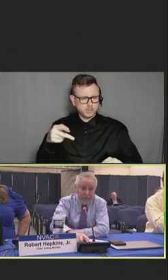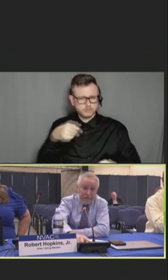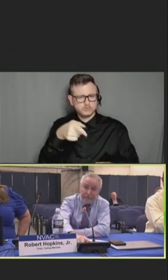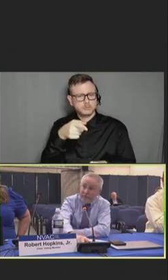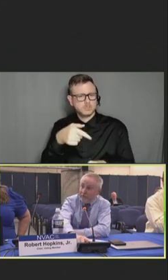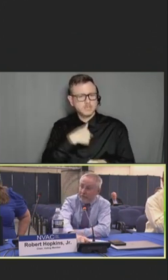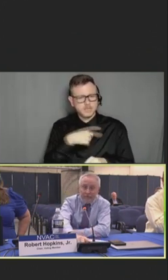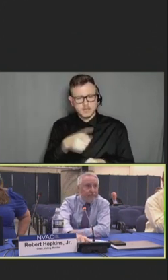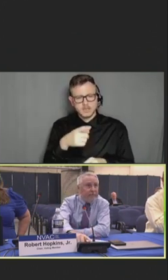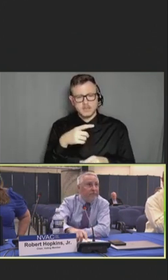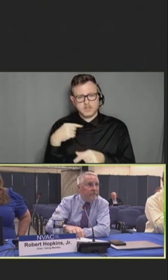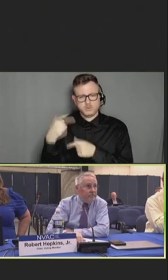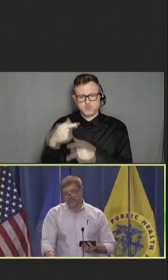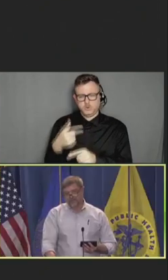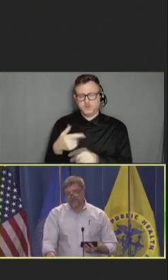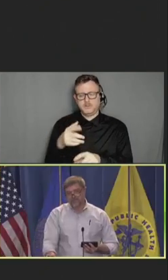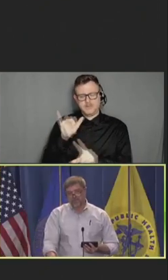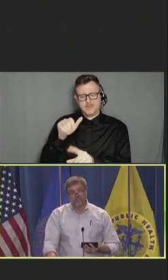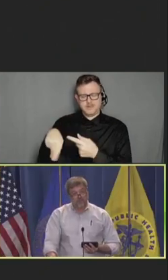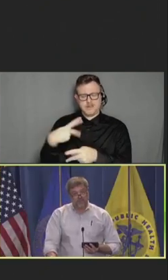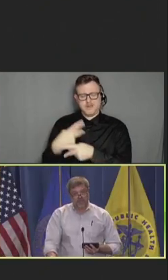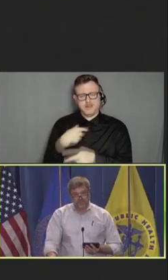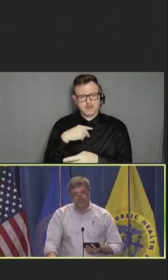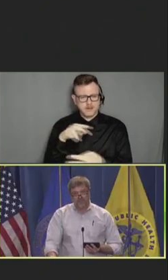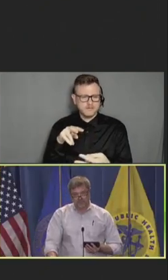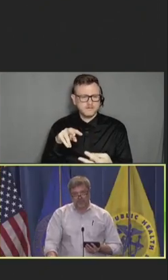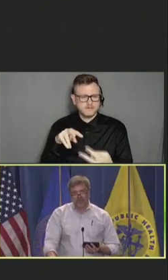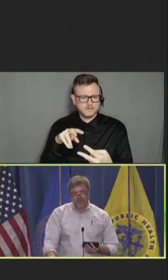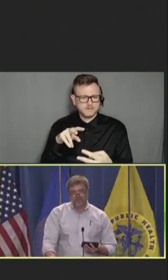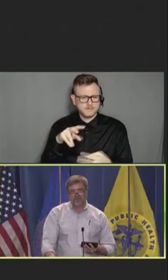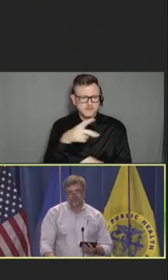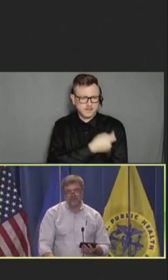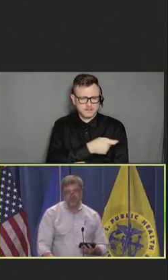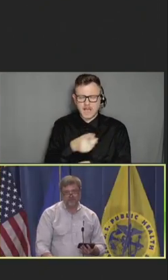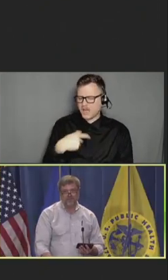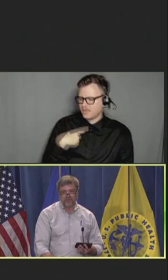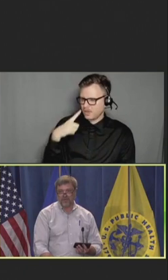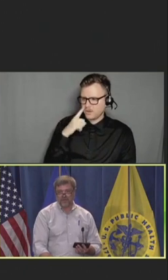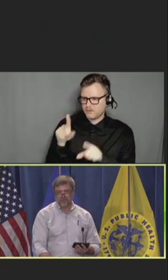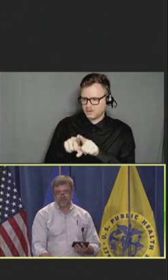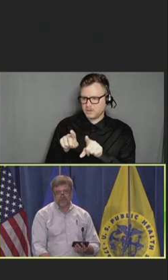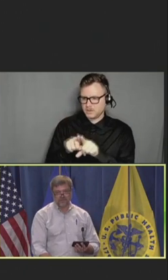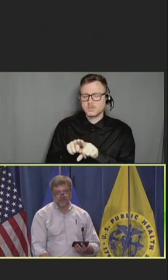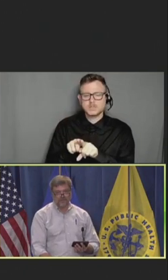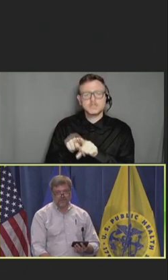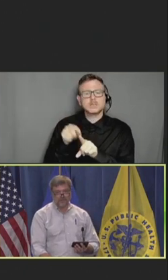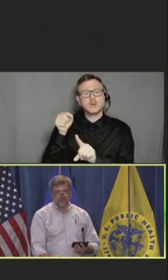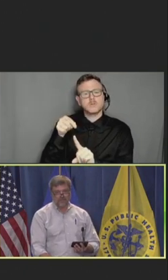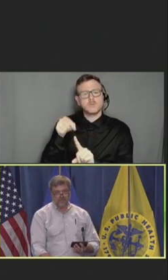I think we've also had discussions about flu vaccine too, in that efficacy.